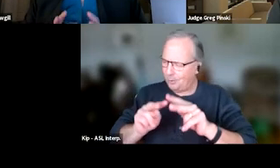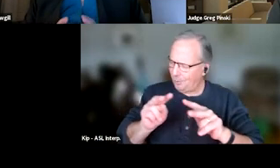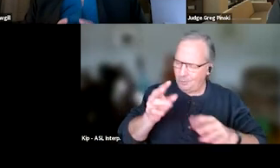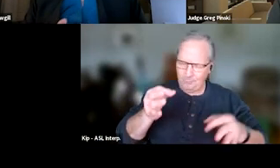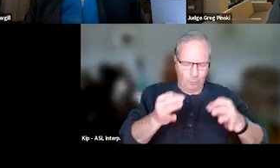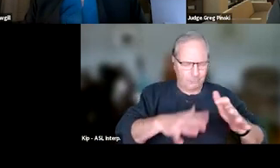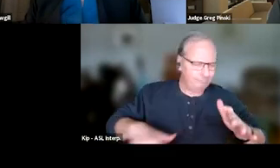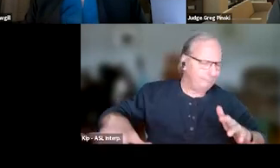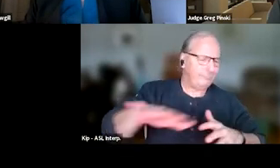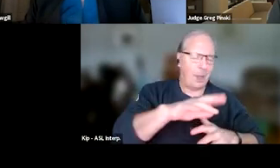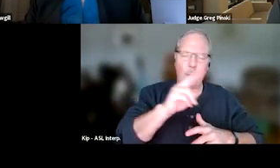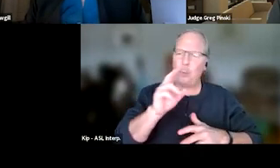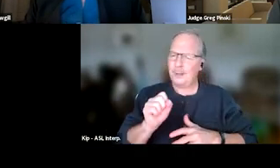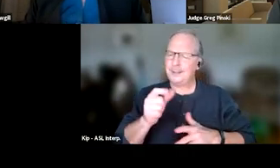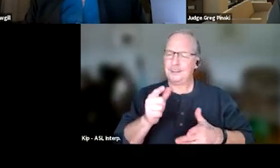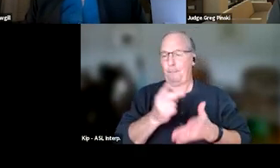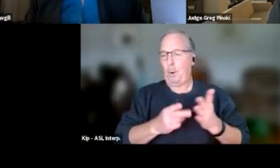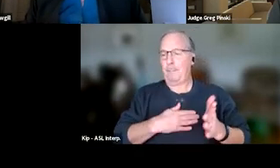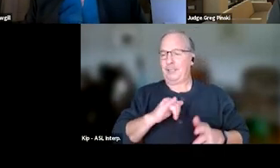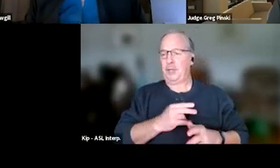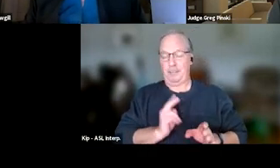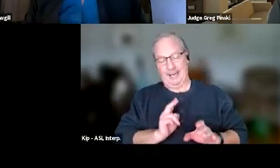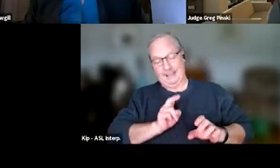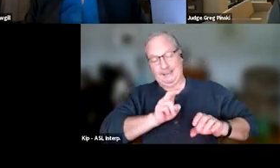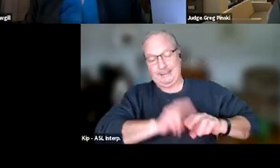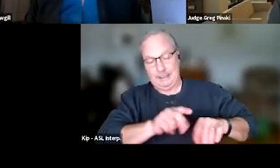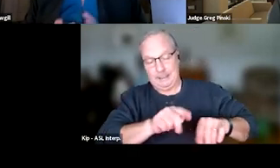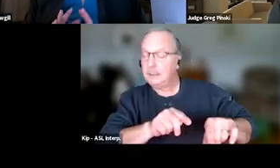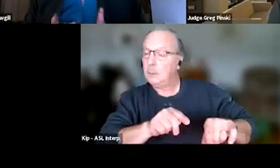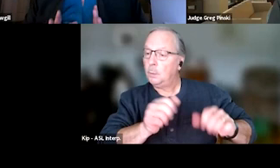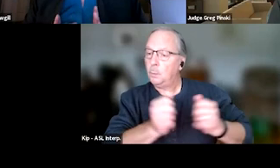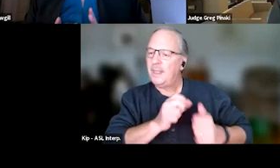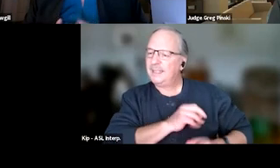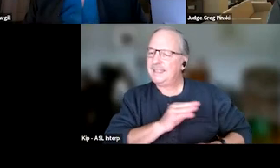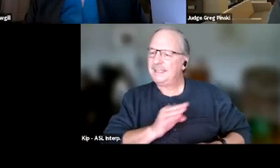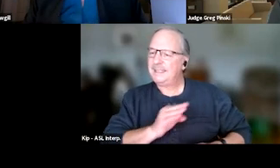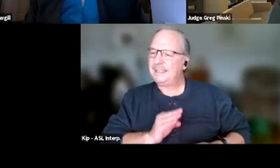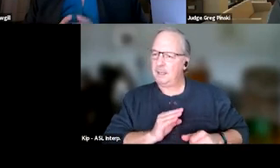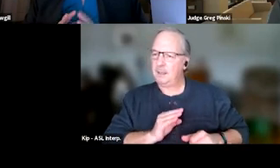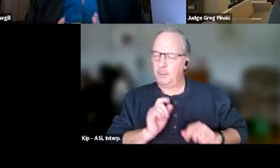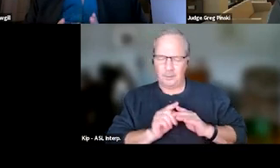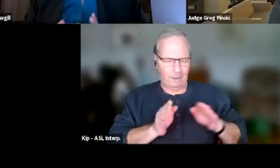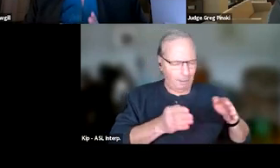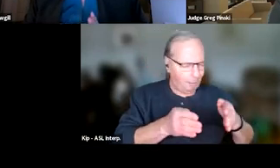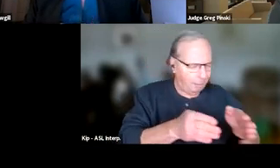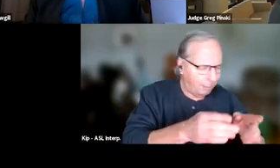and I sit in on staffings. And what I often see in staffing is we go down on all kinds of bunny trails, we all give our opinion about